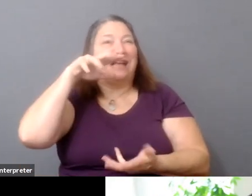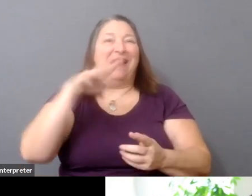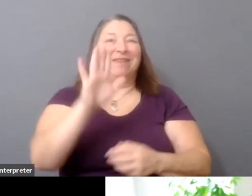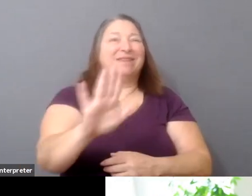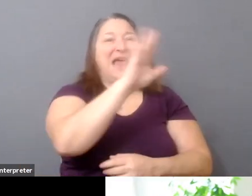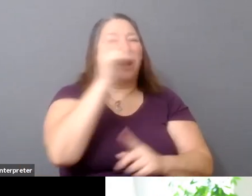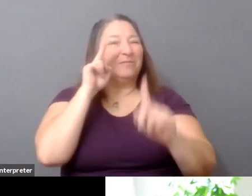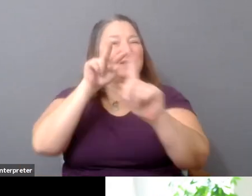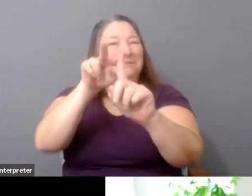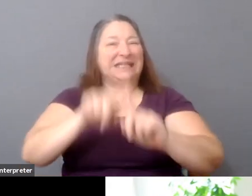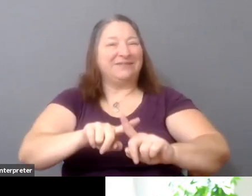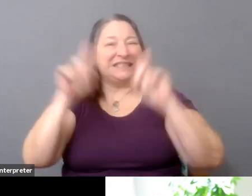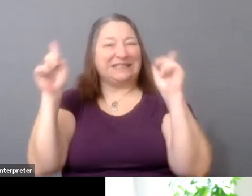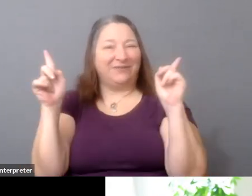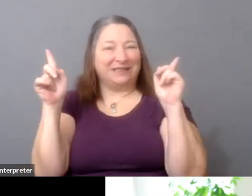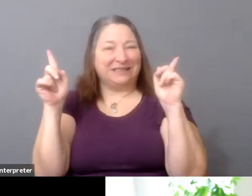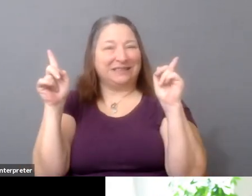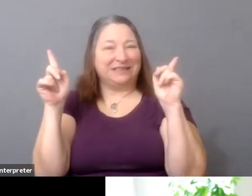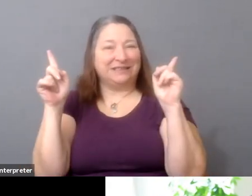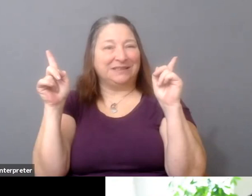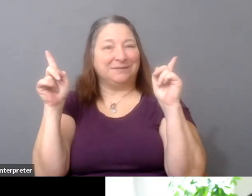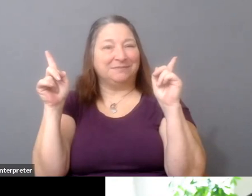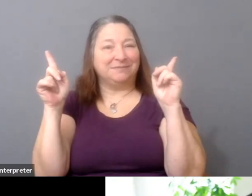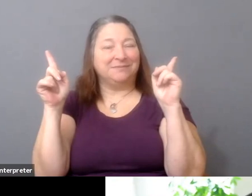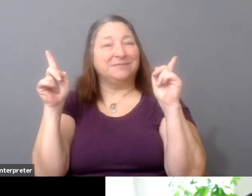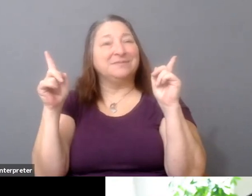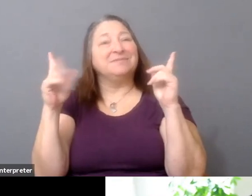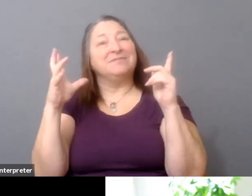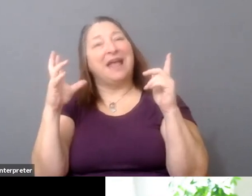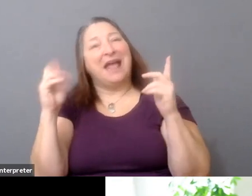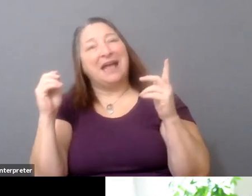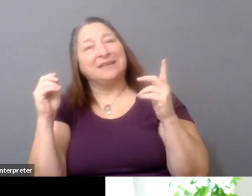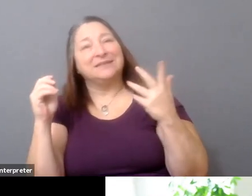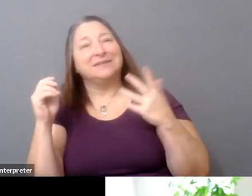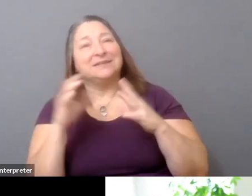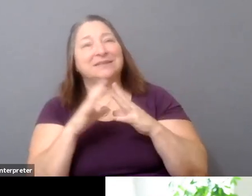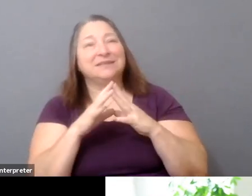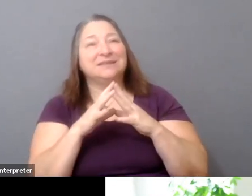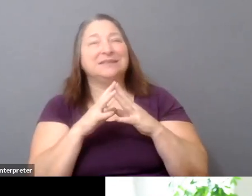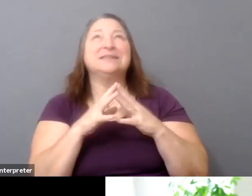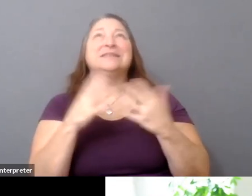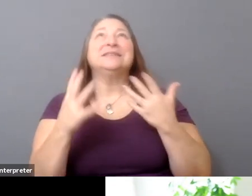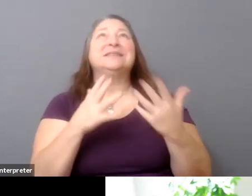And I think that's where it becomes-- it's almost like a-- I don't know. It's almost like a white-glove Kickstarter